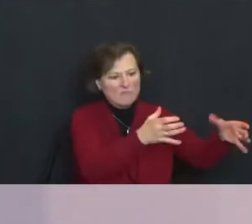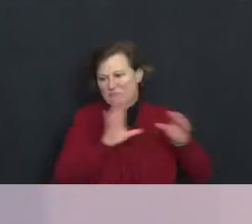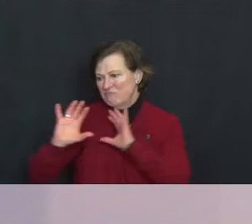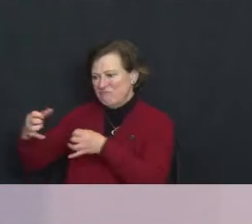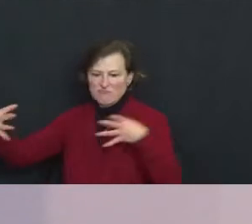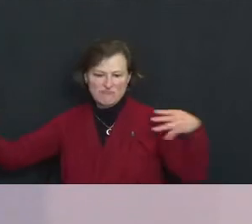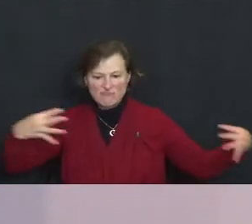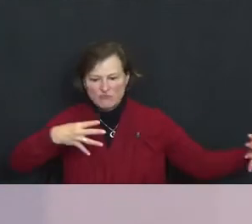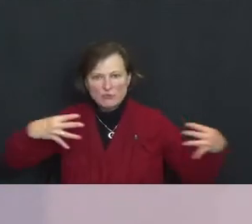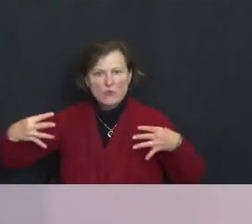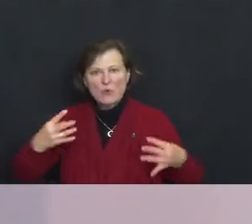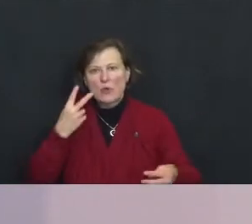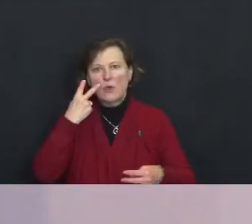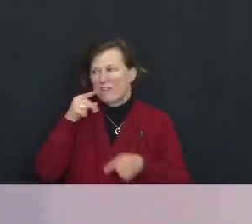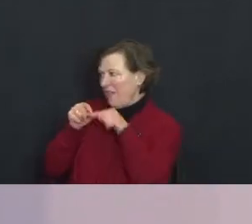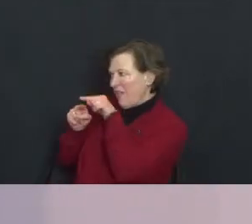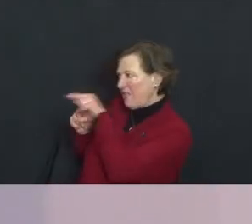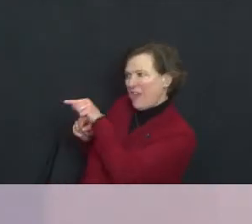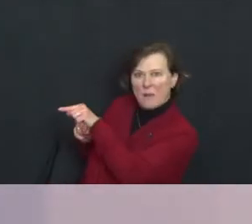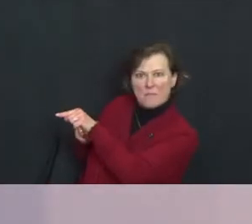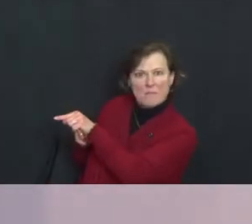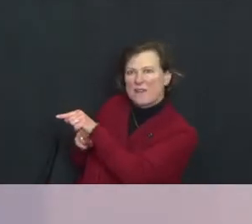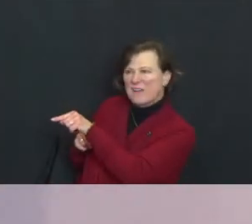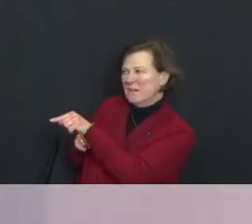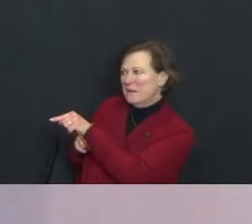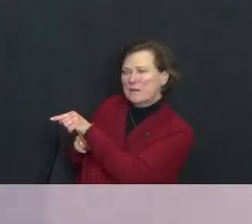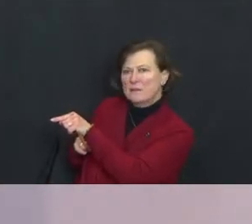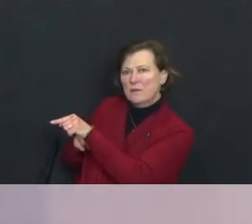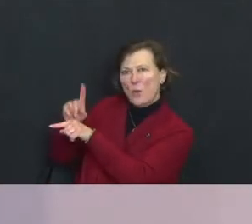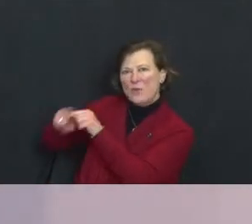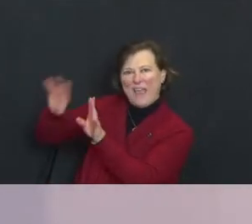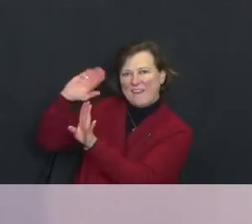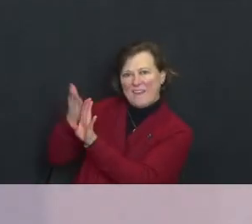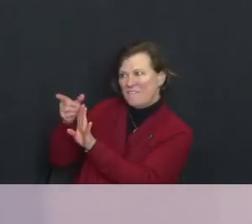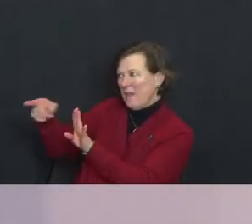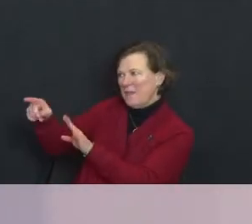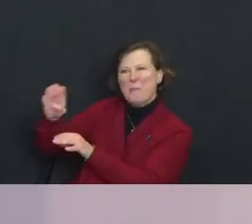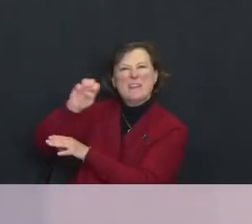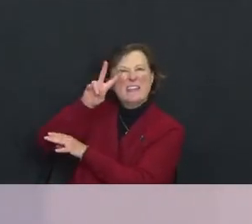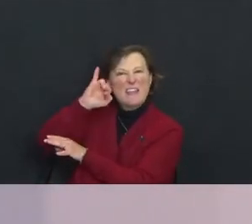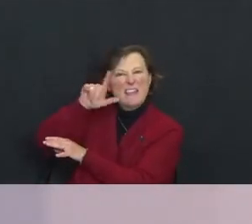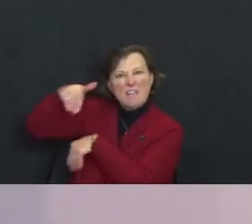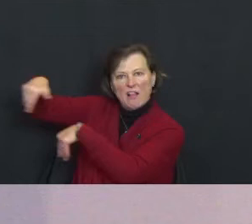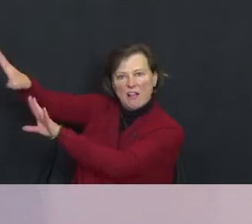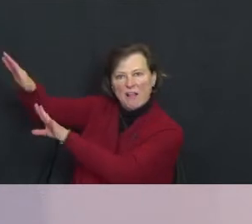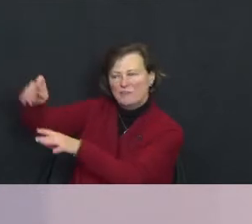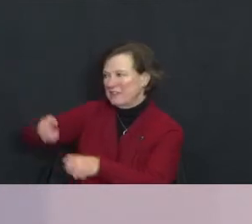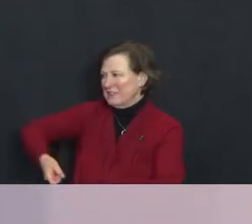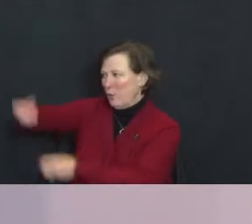of the other tribes as not not even, you can't convince them, they're just evil you just got to get rid of them somehow.